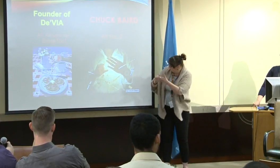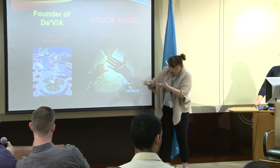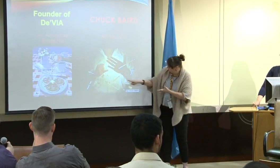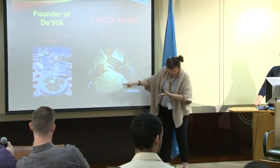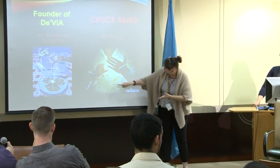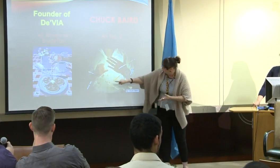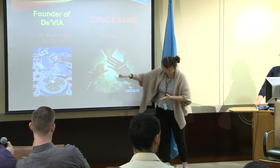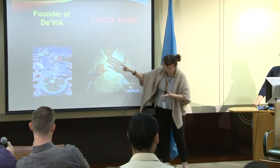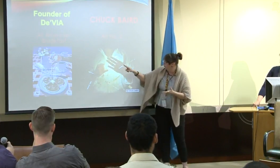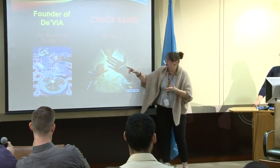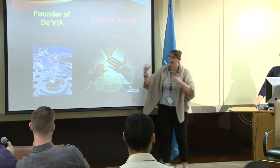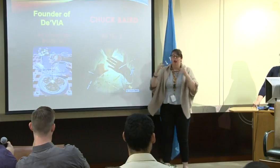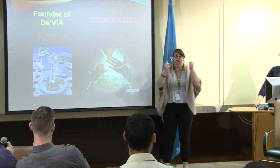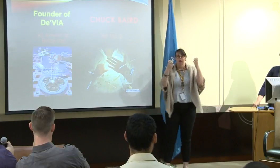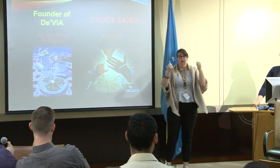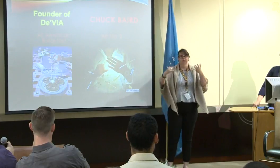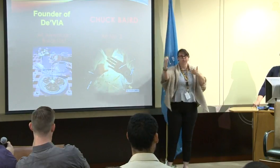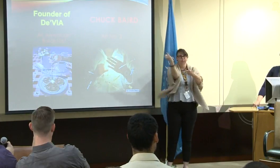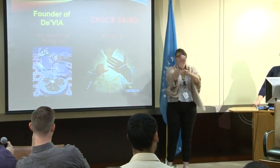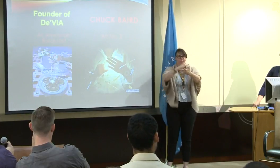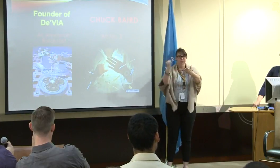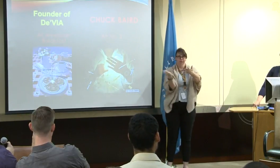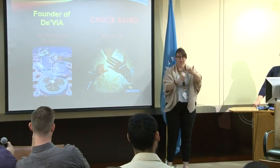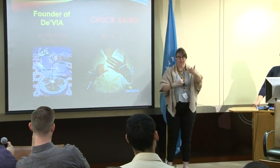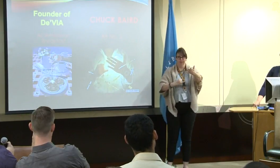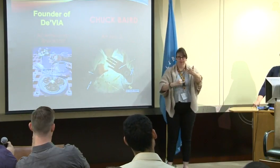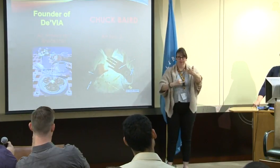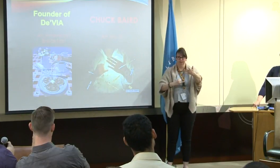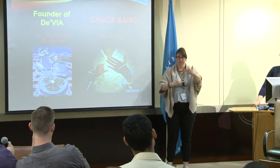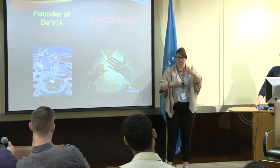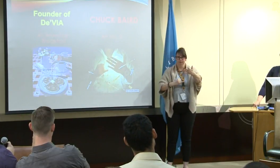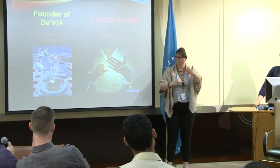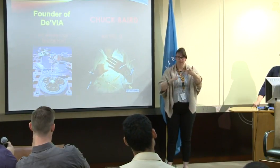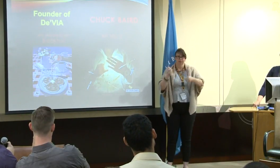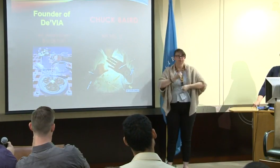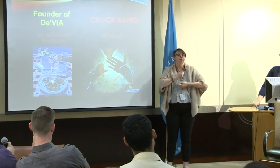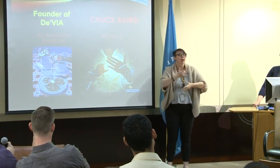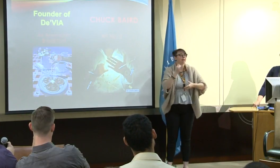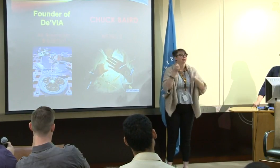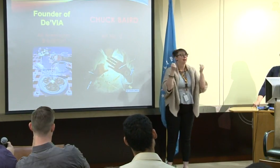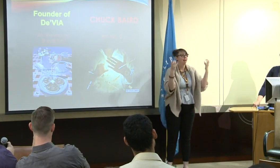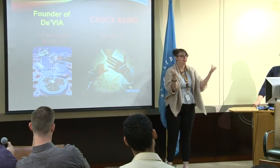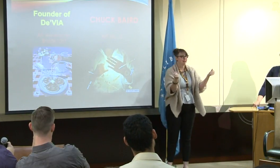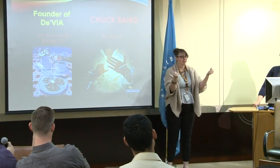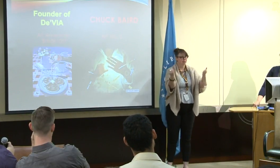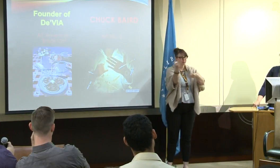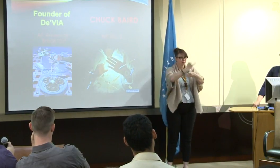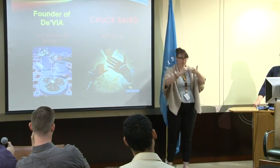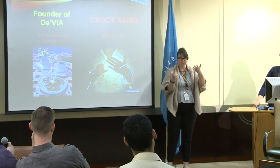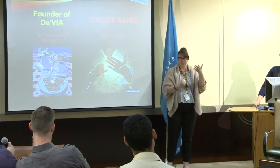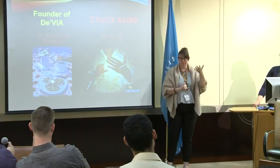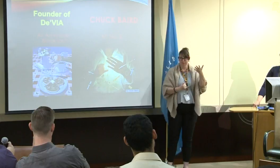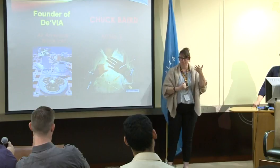You'll notice that it's backlit by the heart, and it's focusing on art.